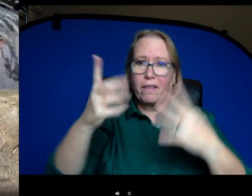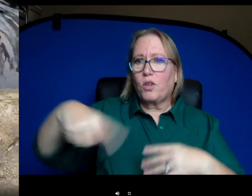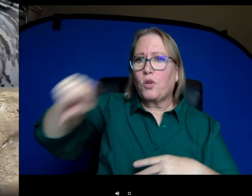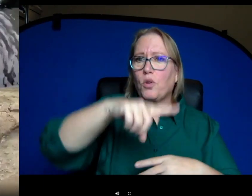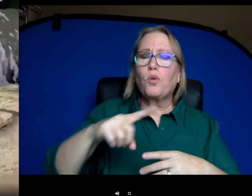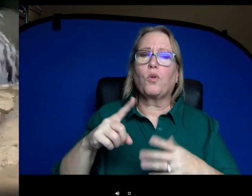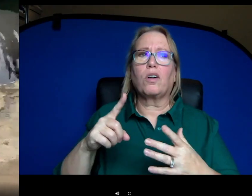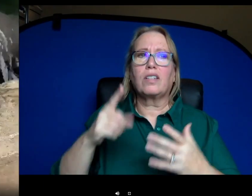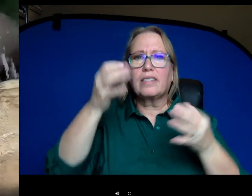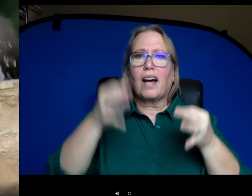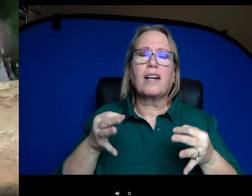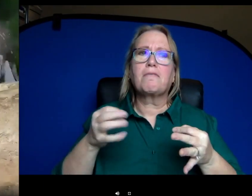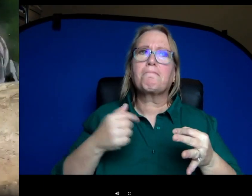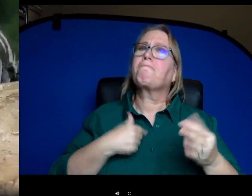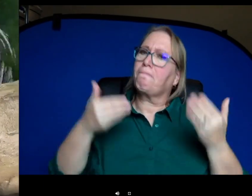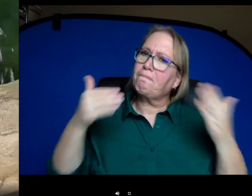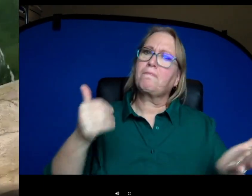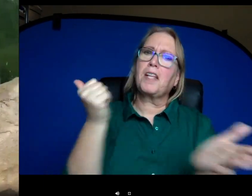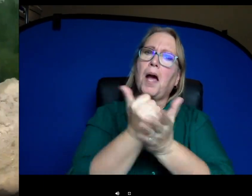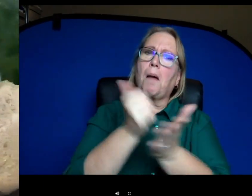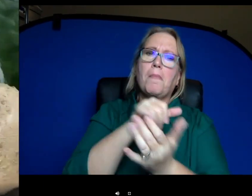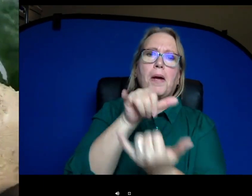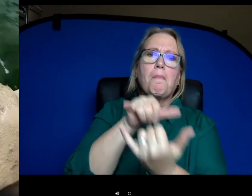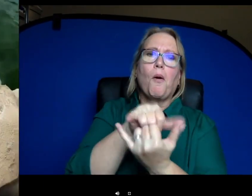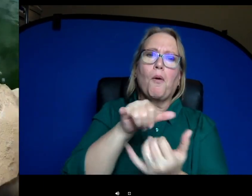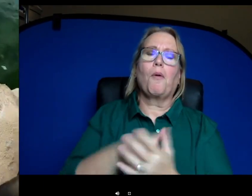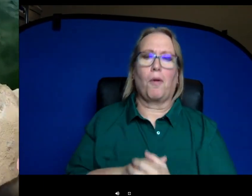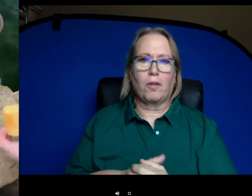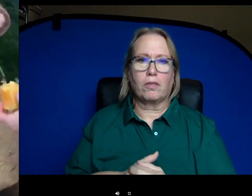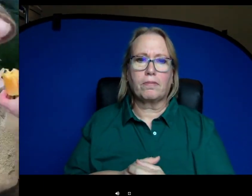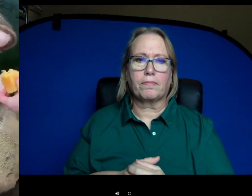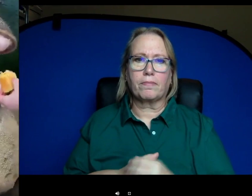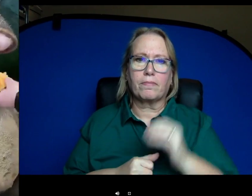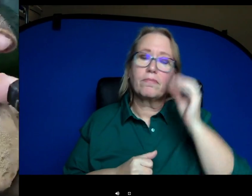and start protecting hippos. They are one of the largest animals in their habitat